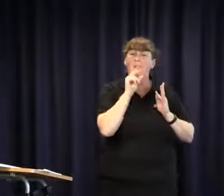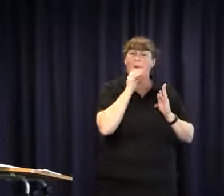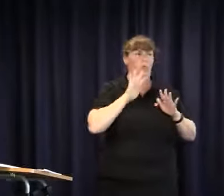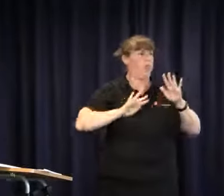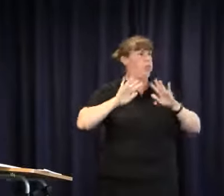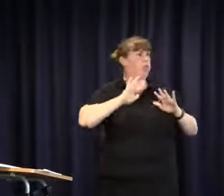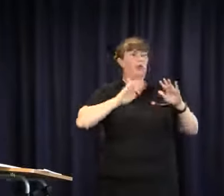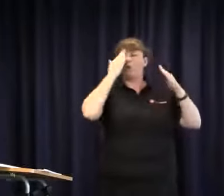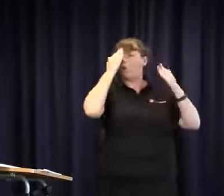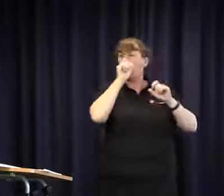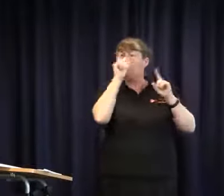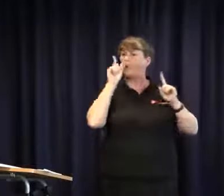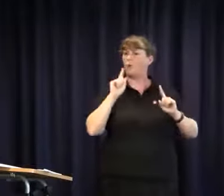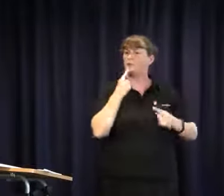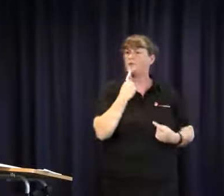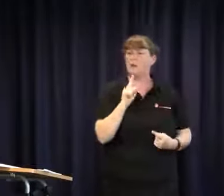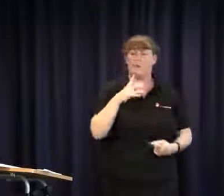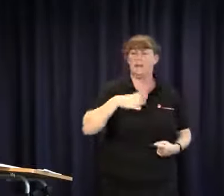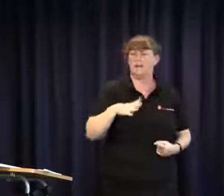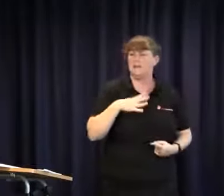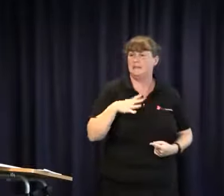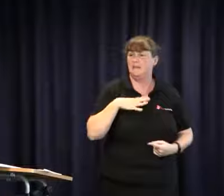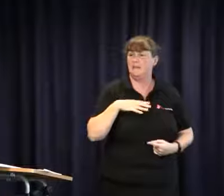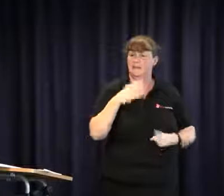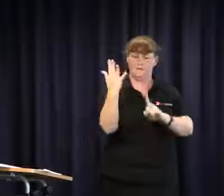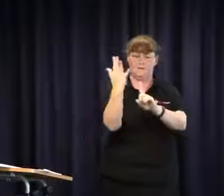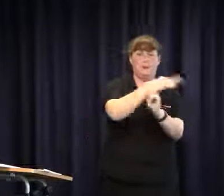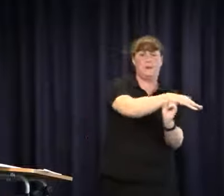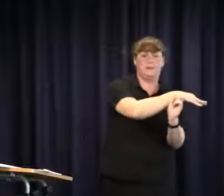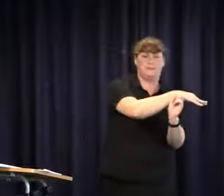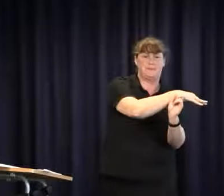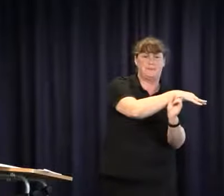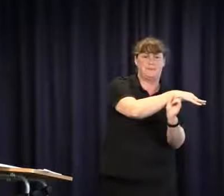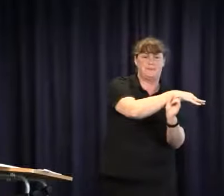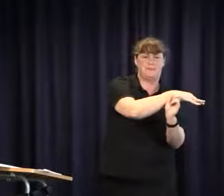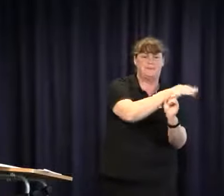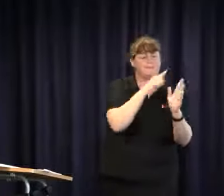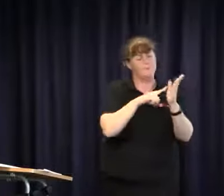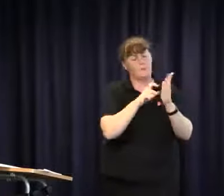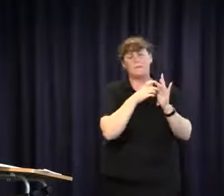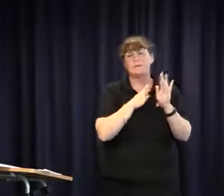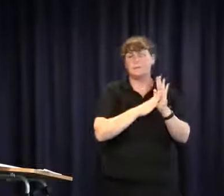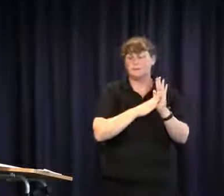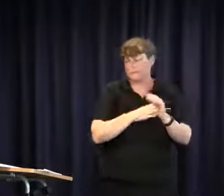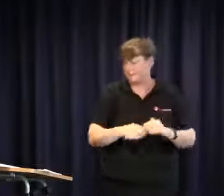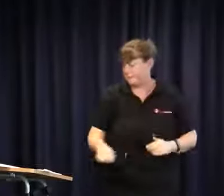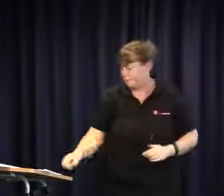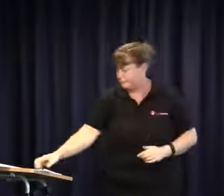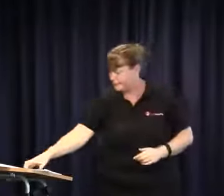and the child is obviously too young to understand what their rights are and they don't know what to say and what they need. Naturally the adults in the room override that deaf